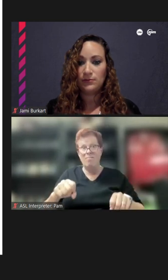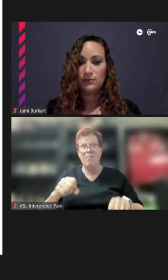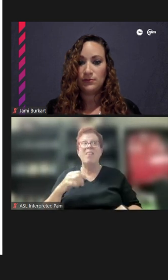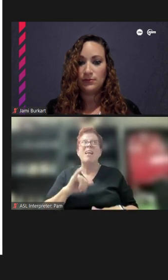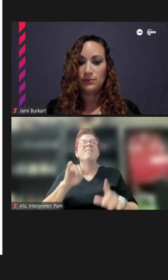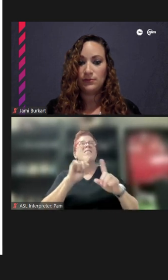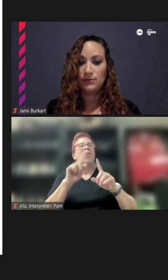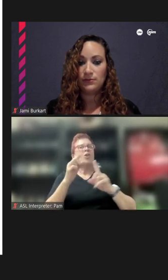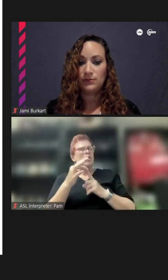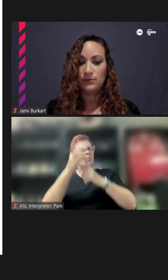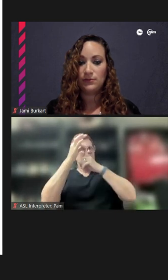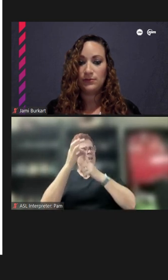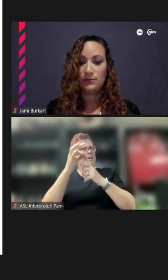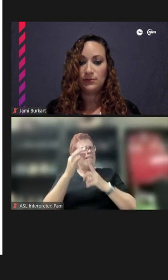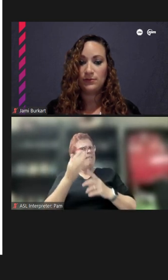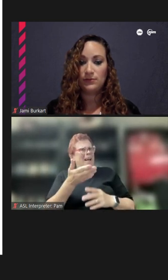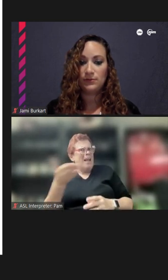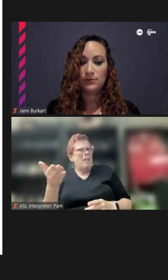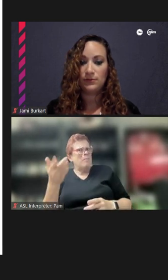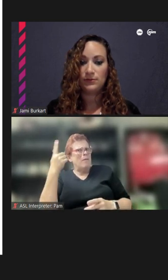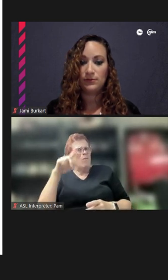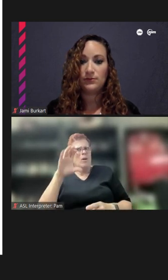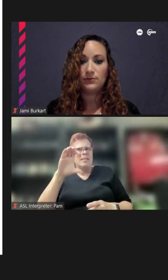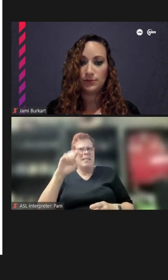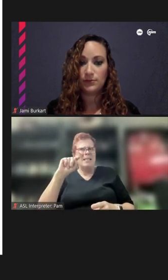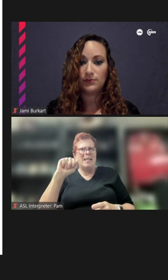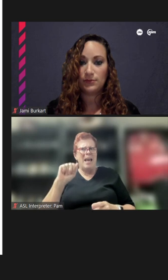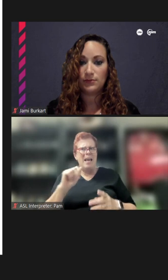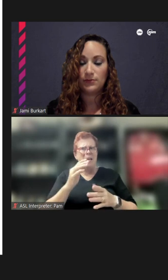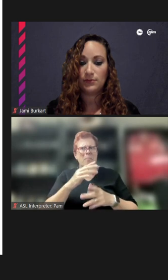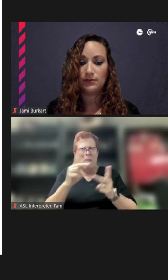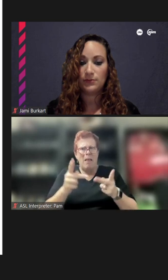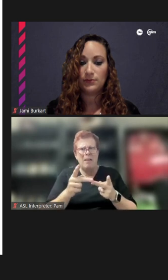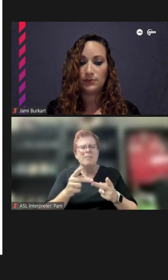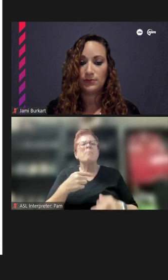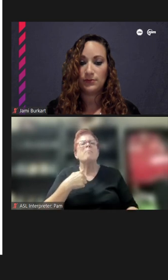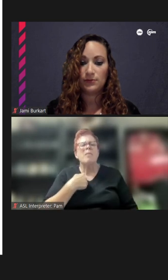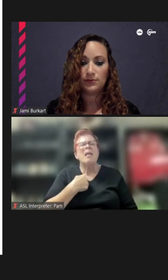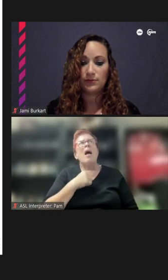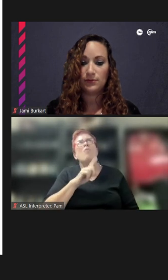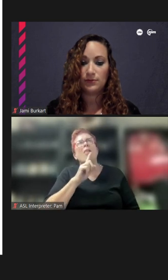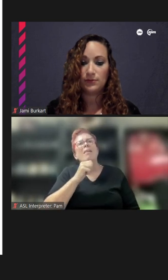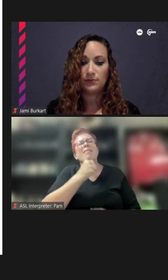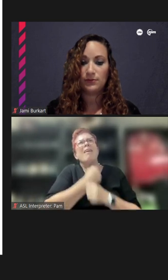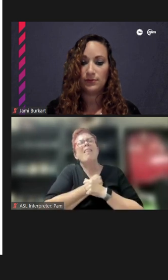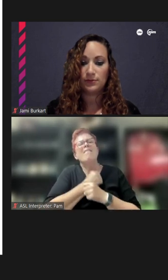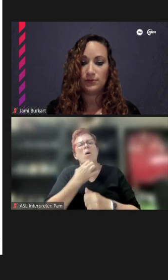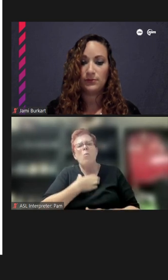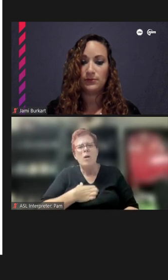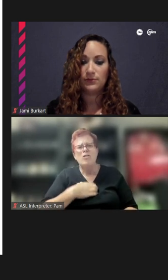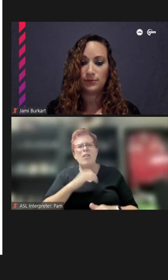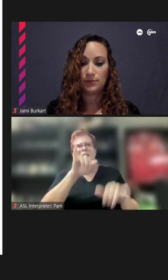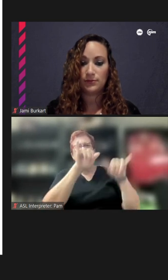unique element to a CTA stop, and I, you know, would love if somehow that carried on, maybe